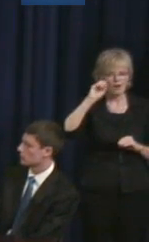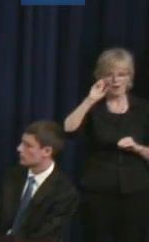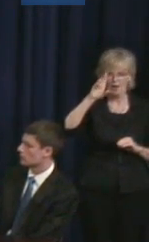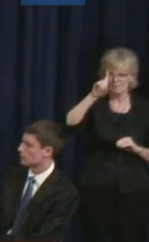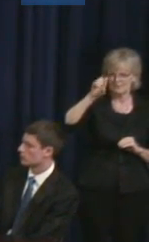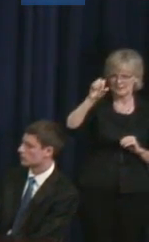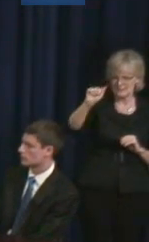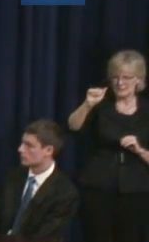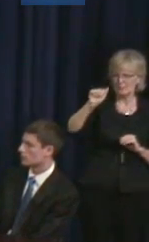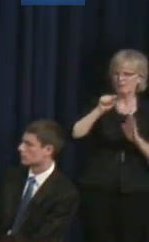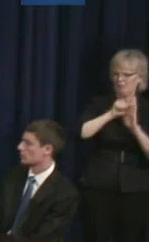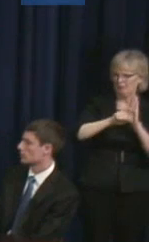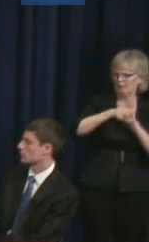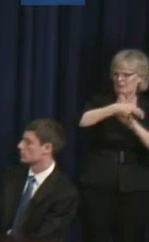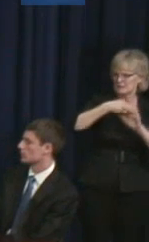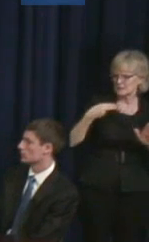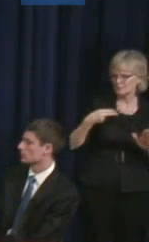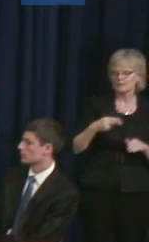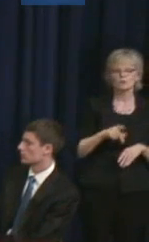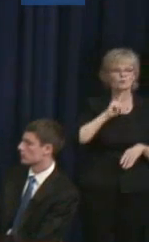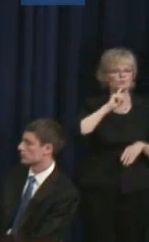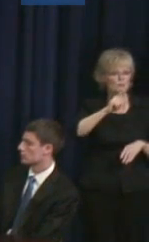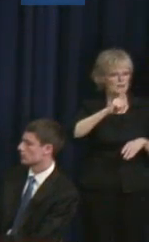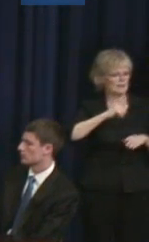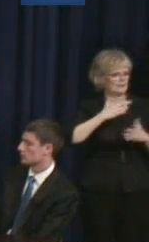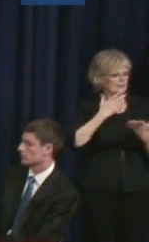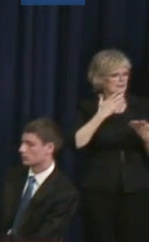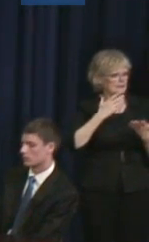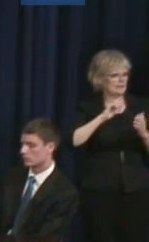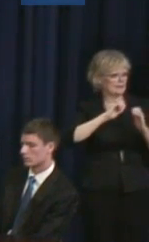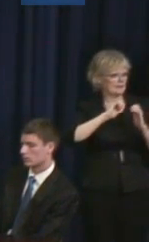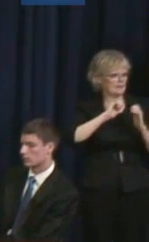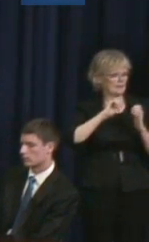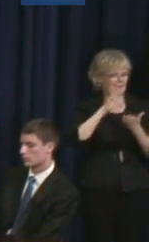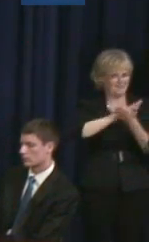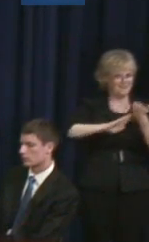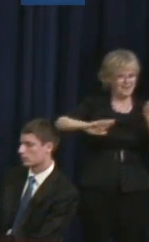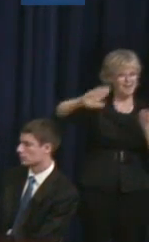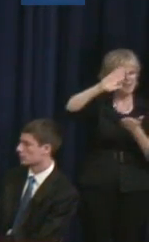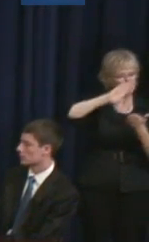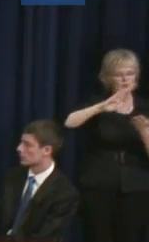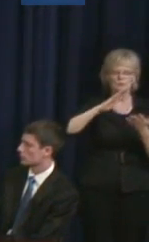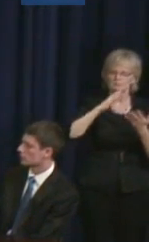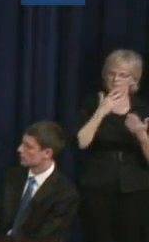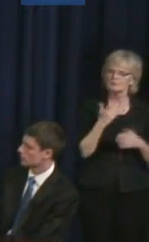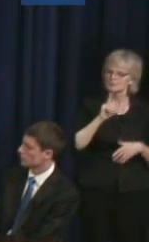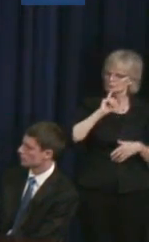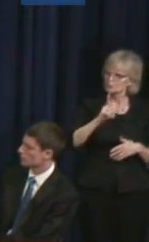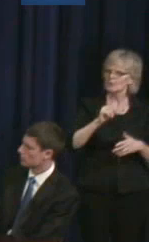one thing that prevents a lot of acceptance at the college level, and so I keep talking about education, but